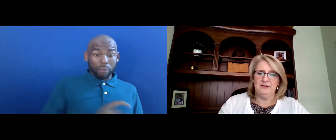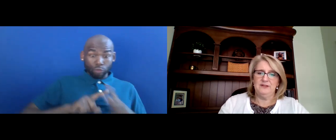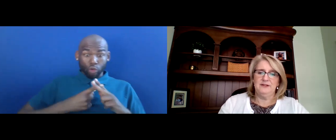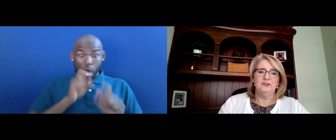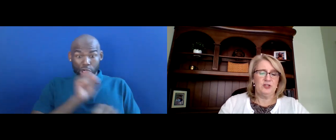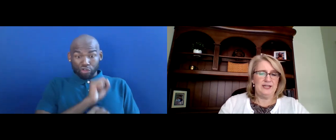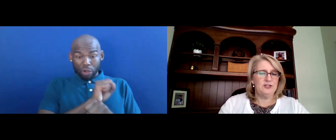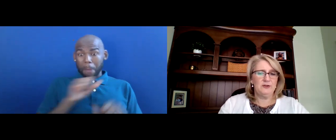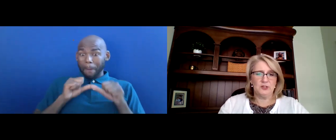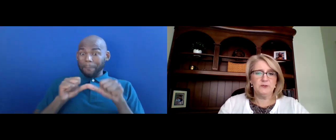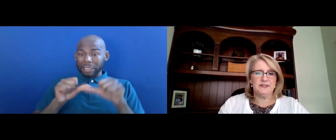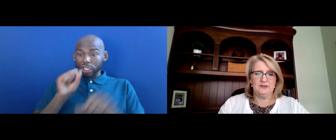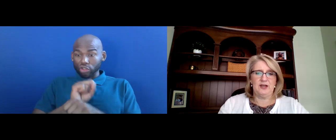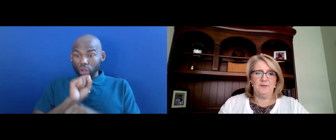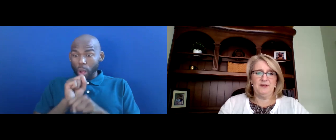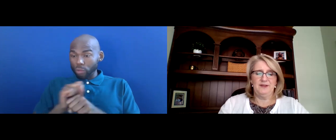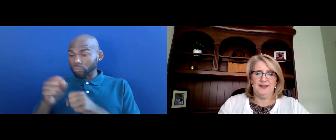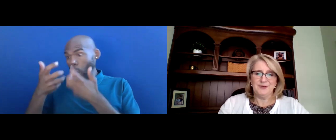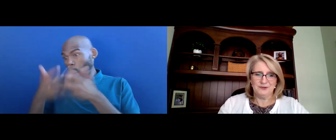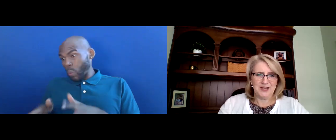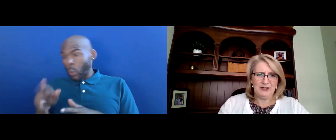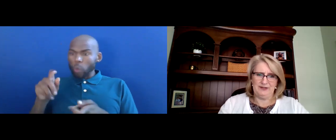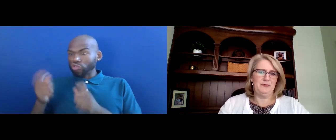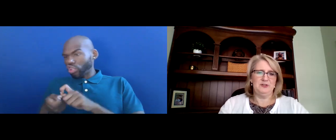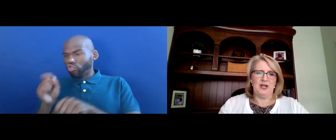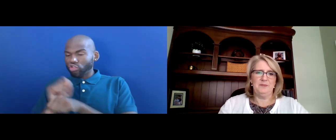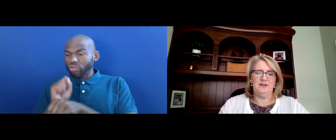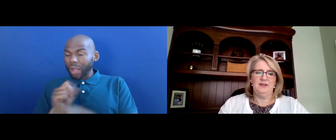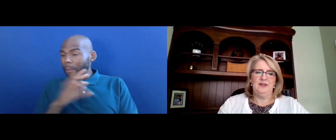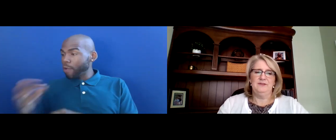CHANGING OR LOSING A JOB AND RETIRING FROM A JOB.